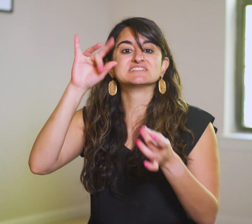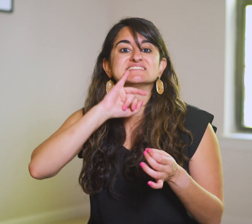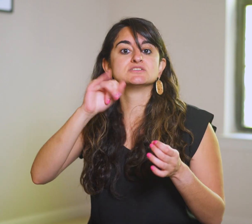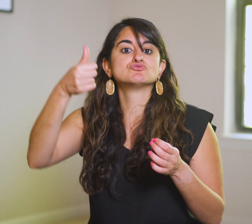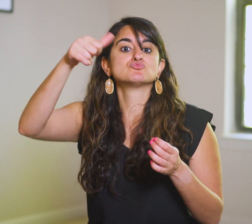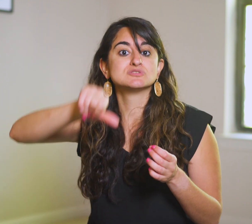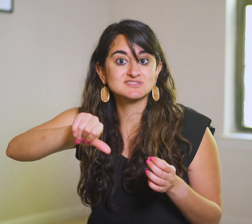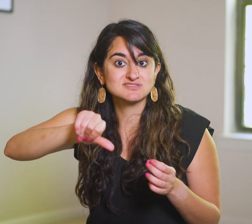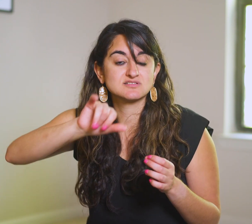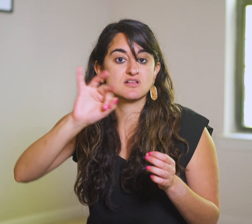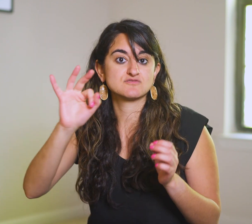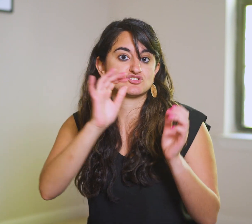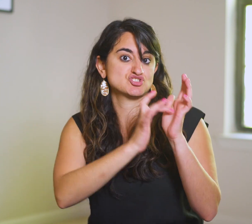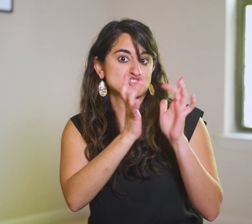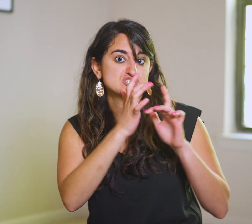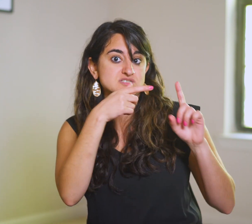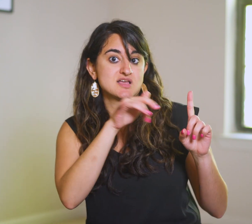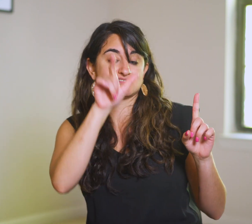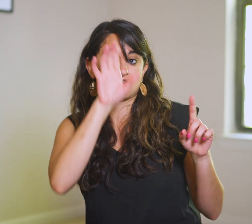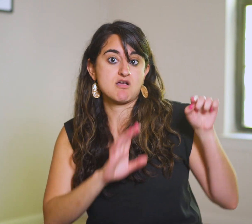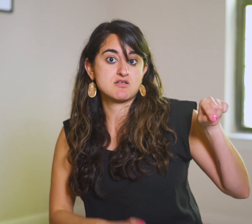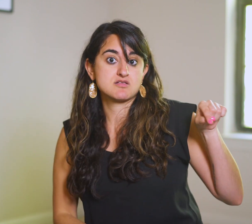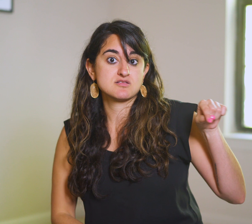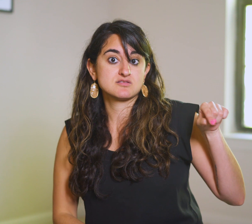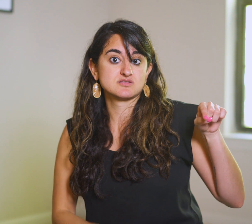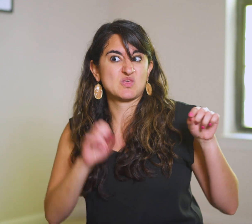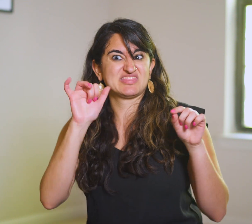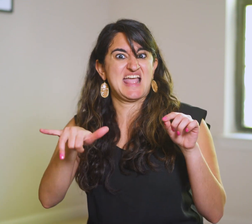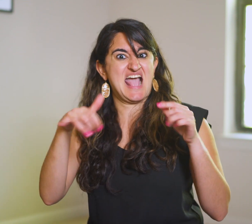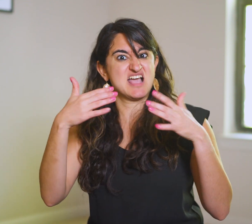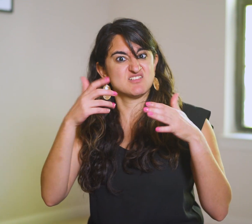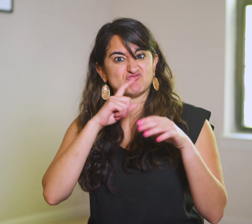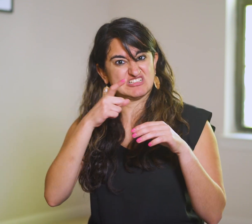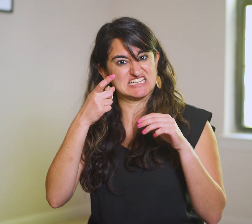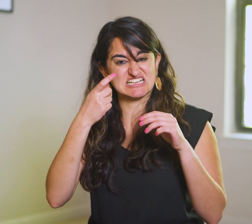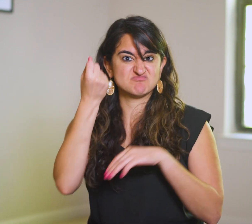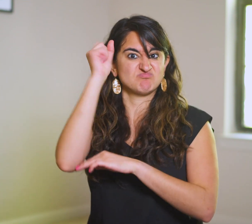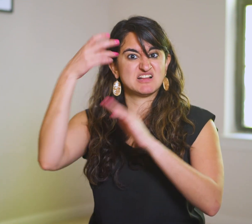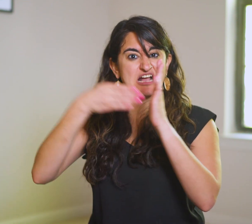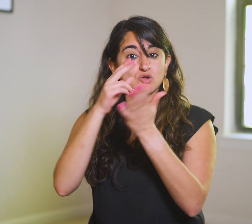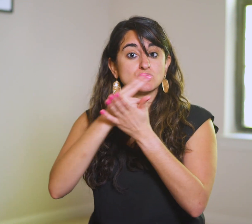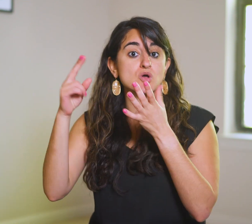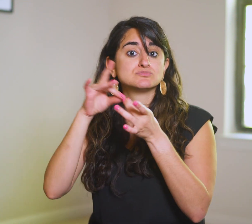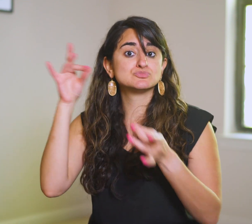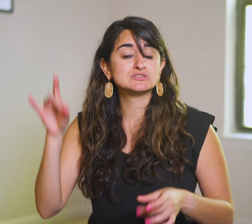is the rejection of Jesus as God,